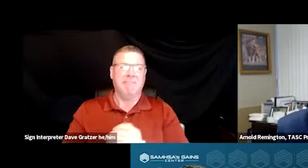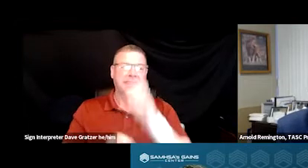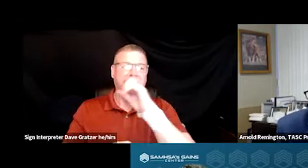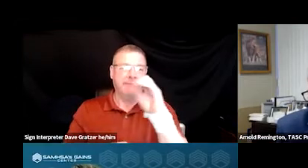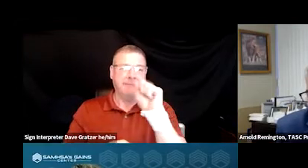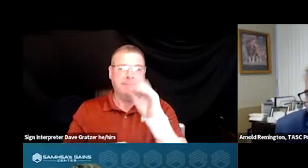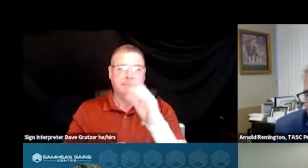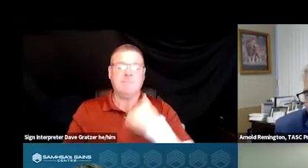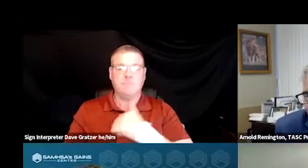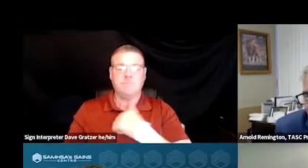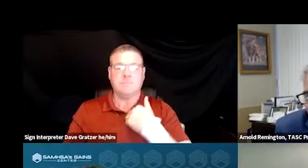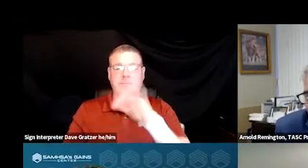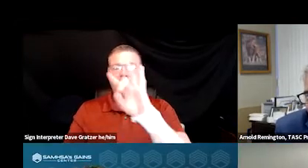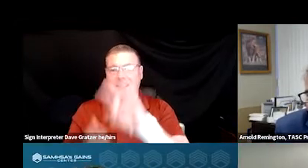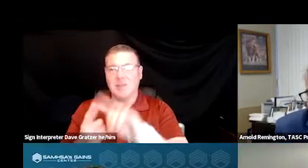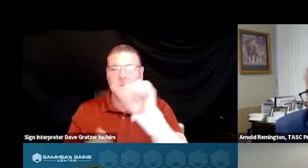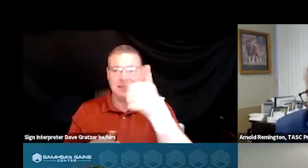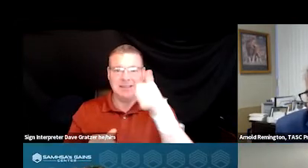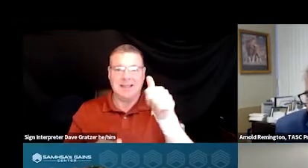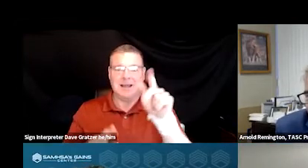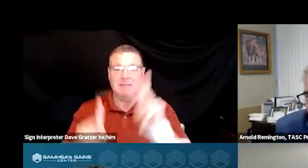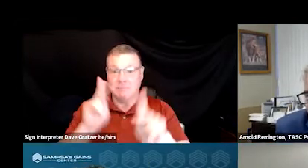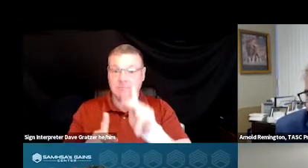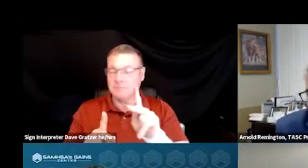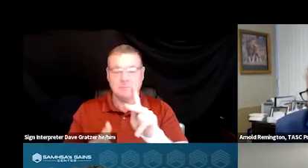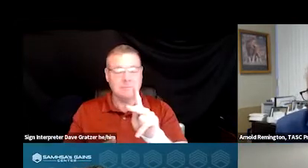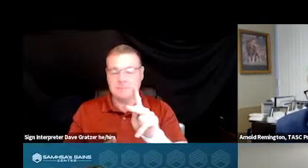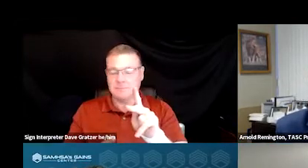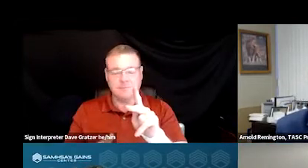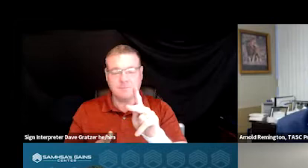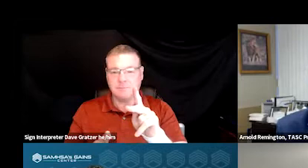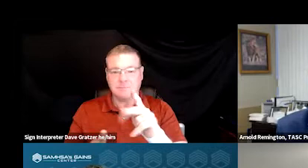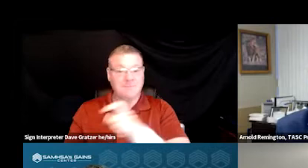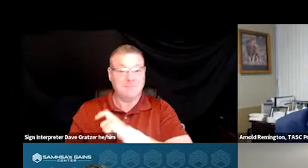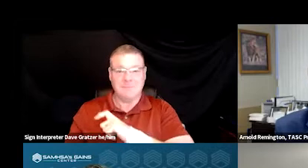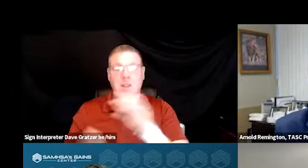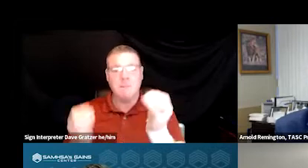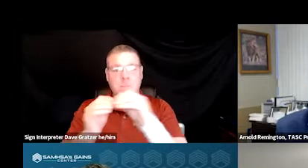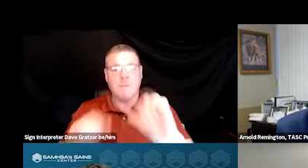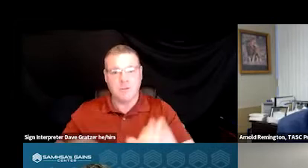And when you have eight to 10 officers average on department, it's more of a challenge to do that.